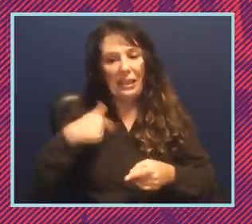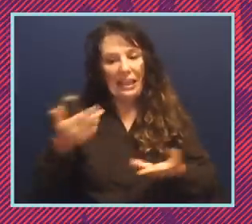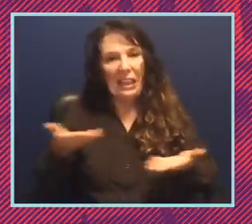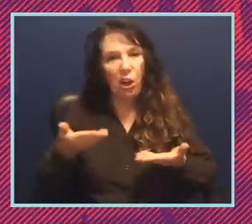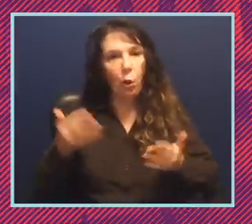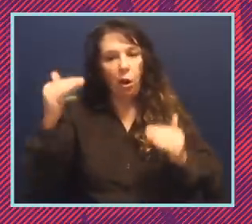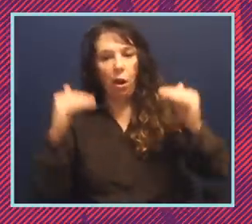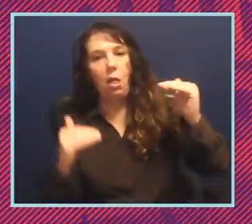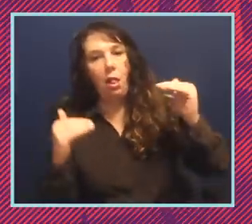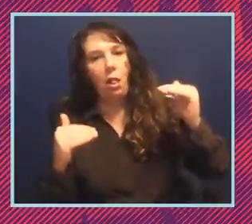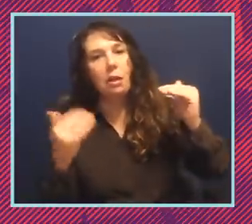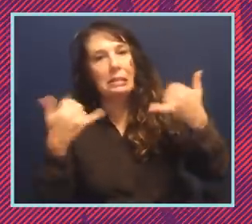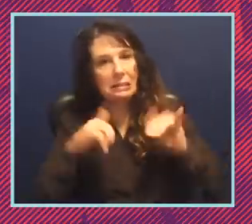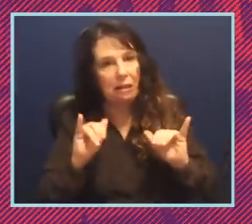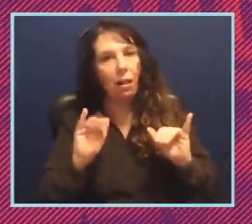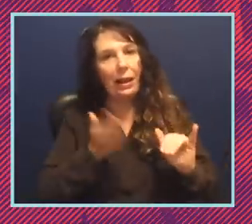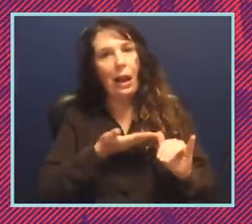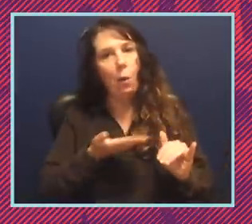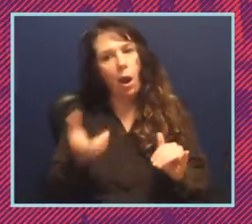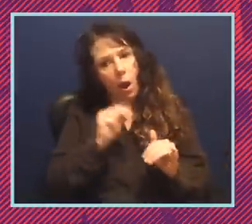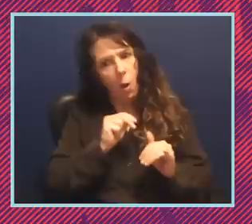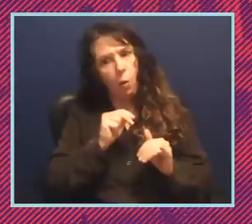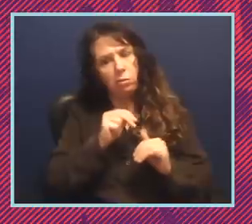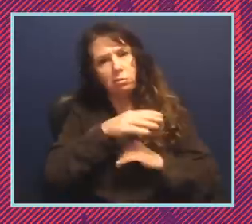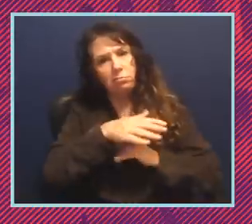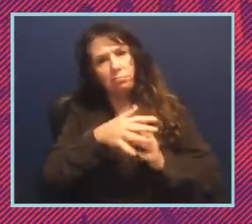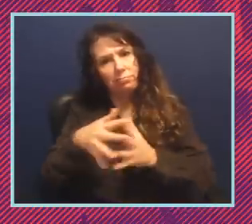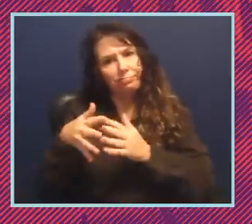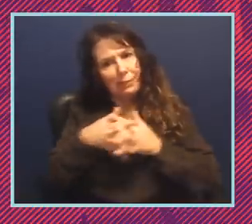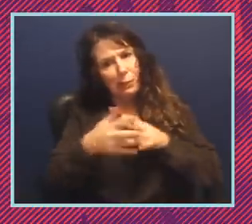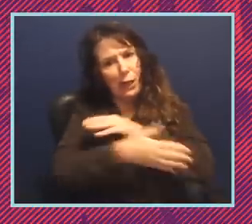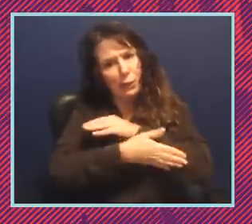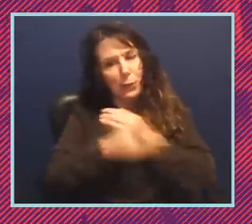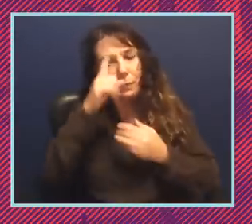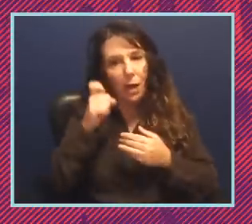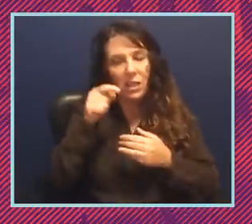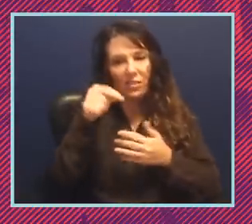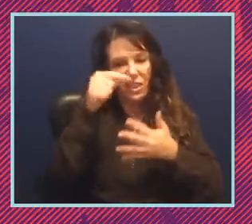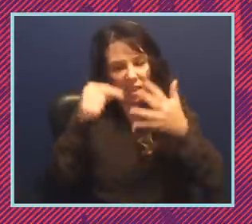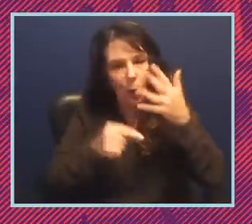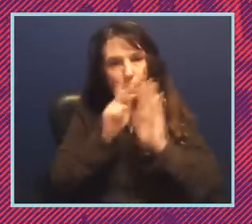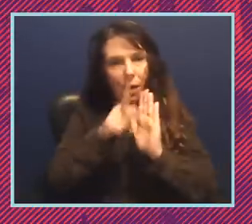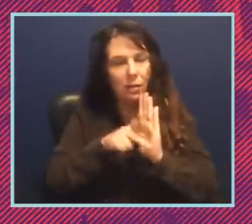you know uh in our in our own country uh because of these very these policies that are so driven by